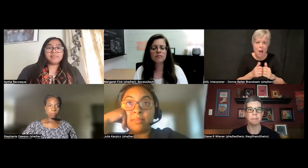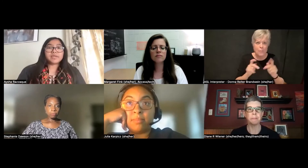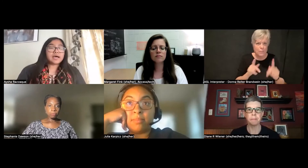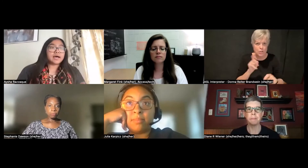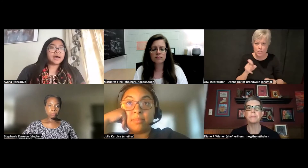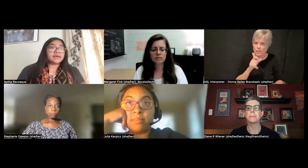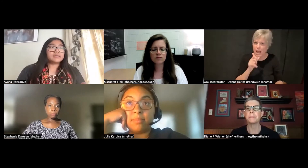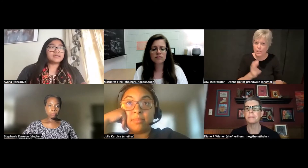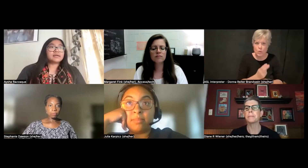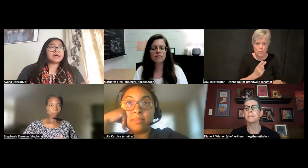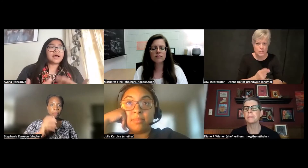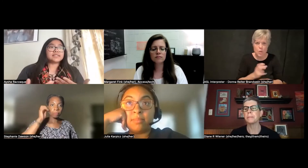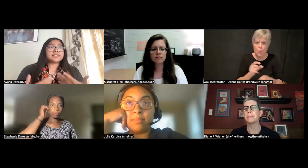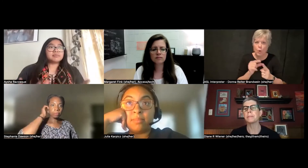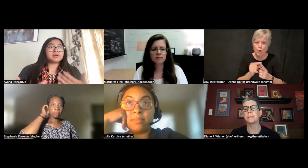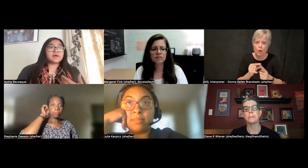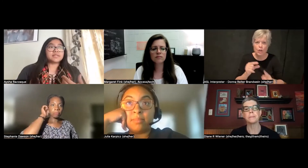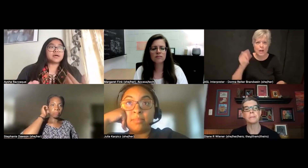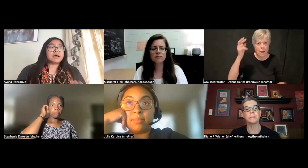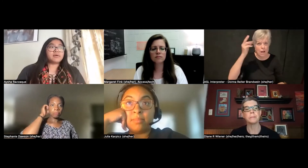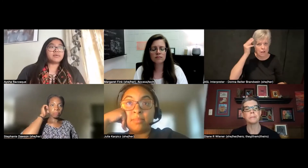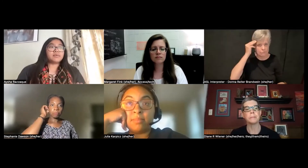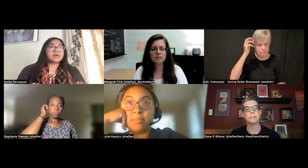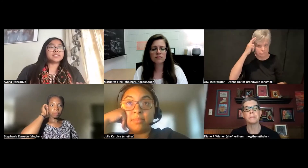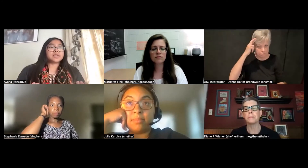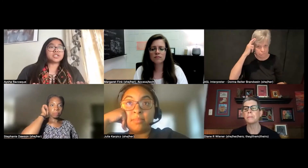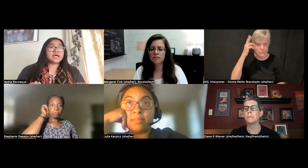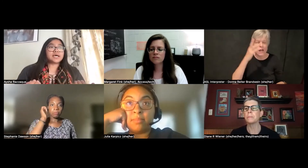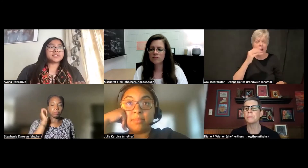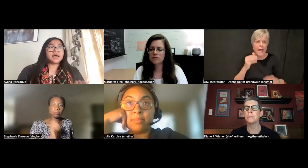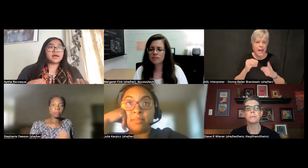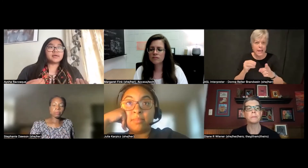I had similar ones about words such as crazy